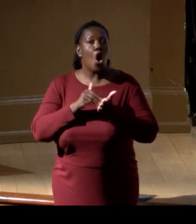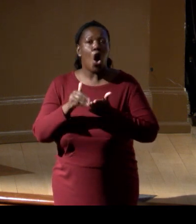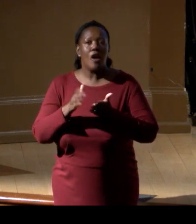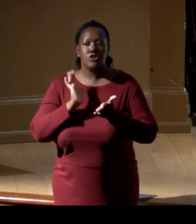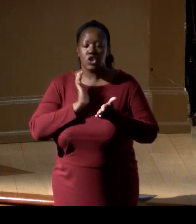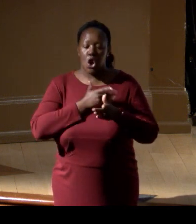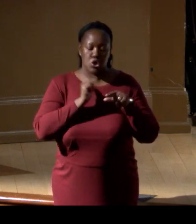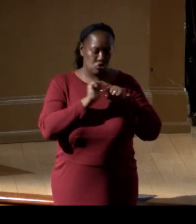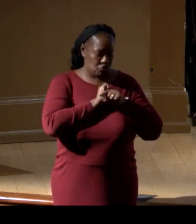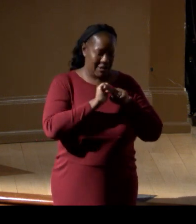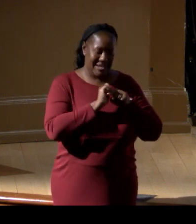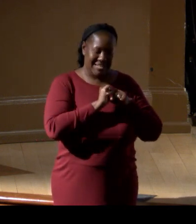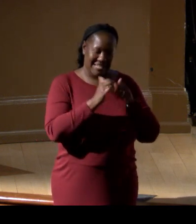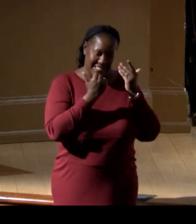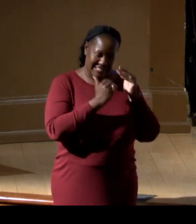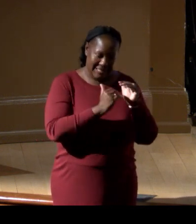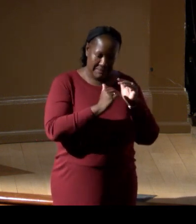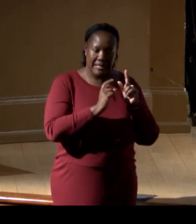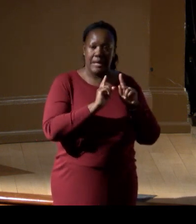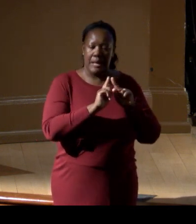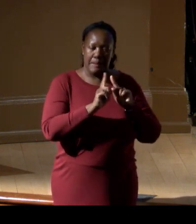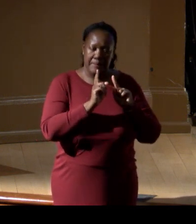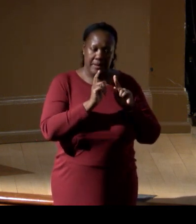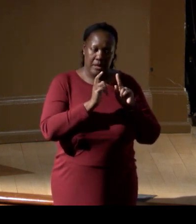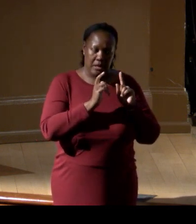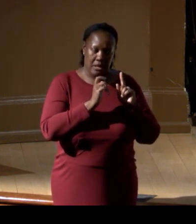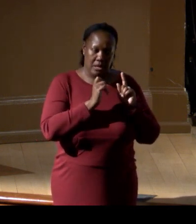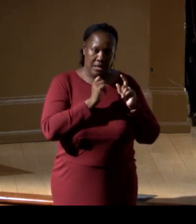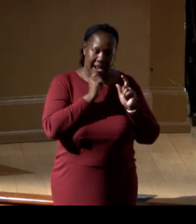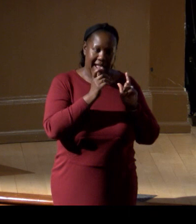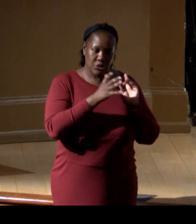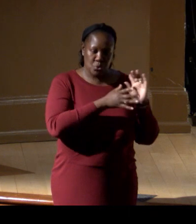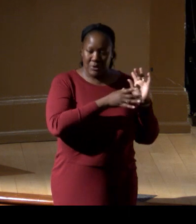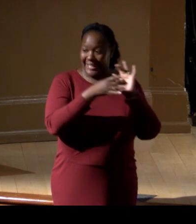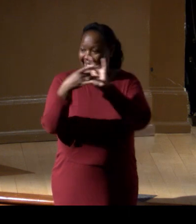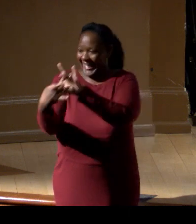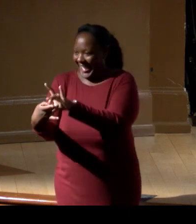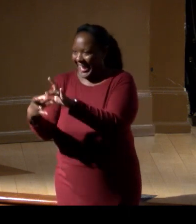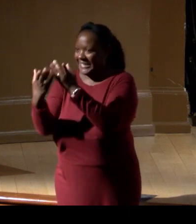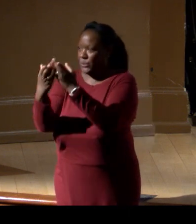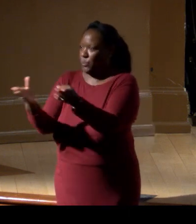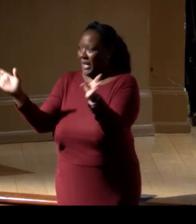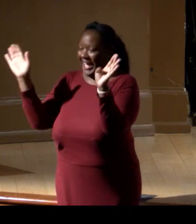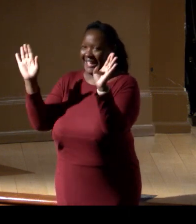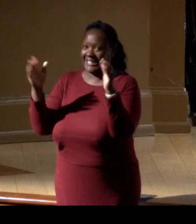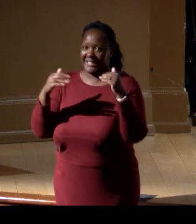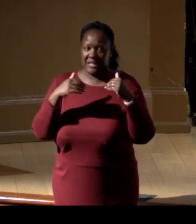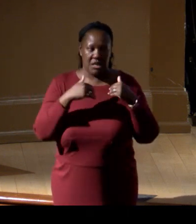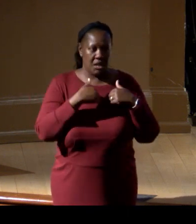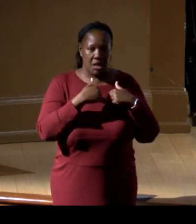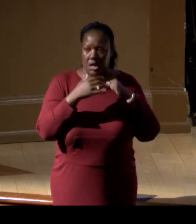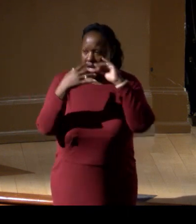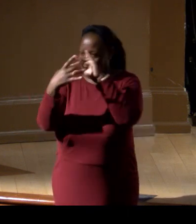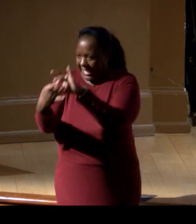to really learn to connect with the whys, to connect with who you're talking to,